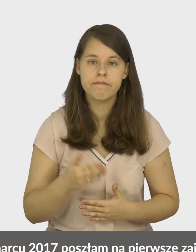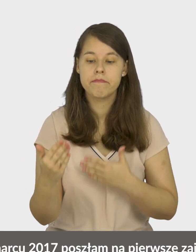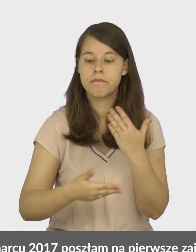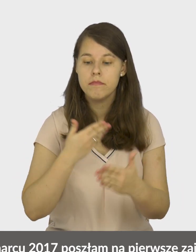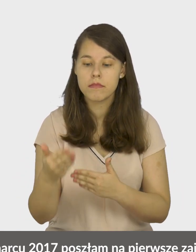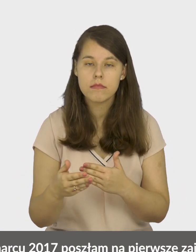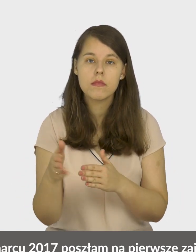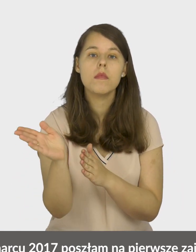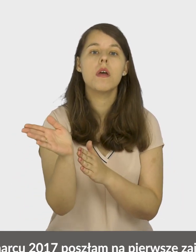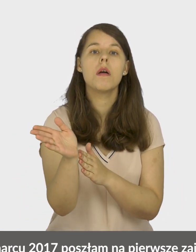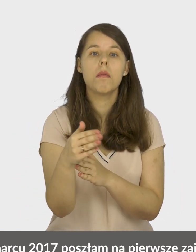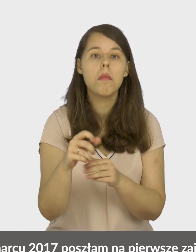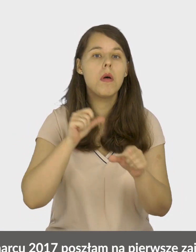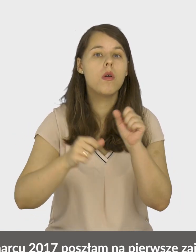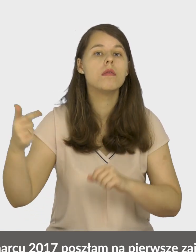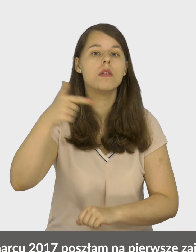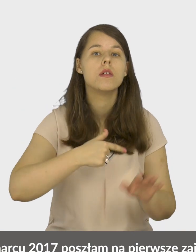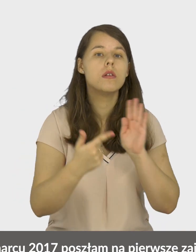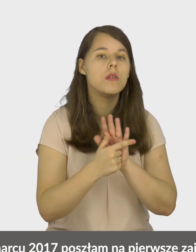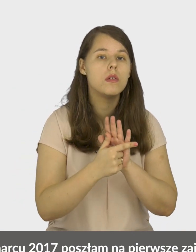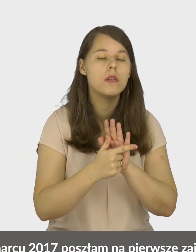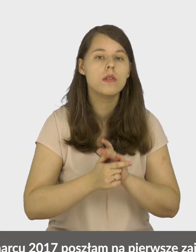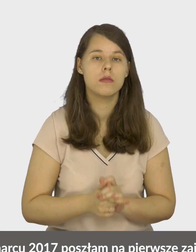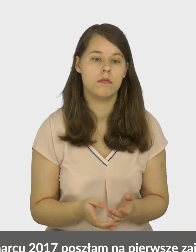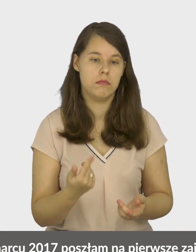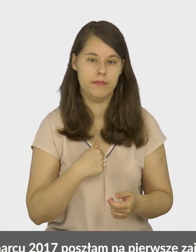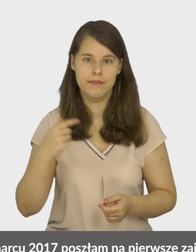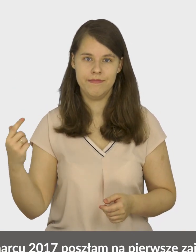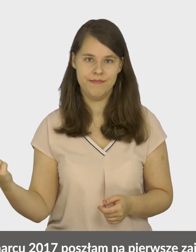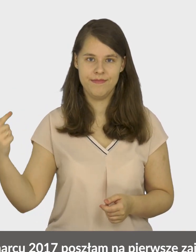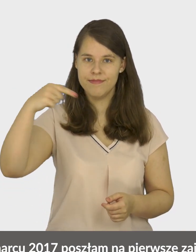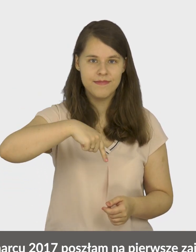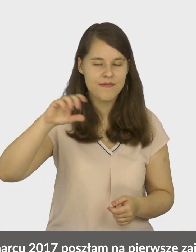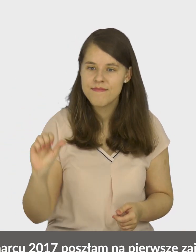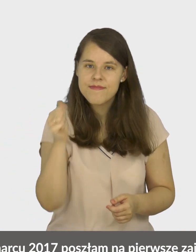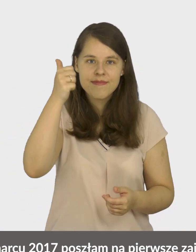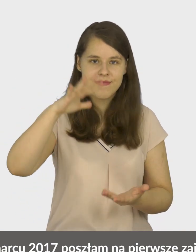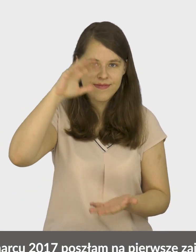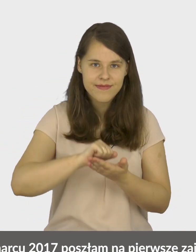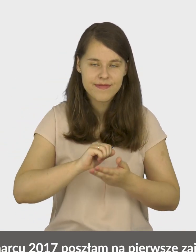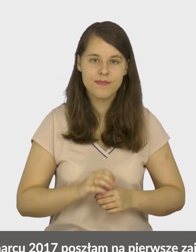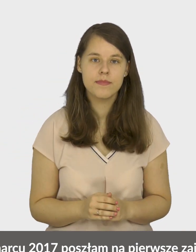In March 2017, I went to my first class